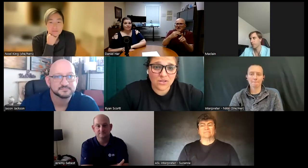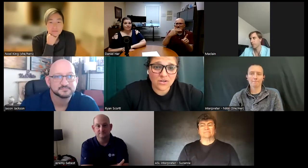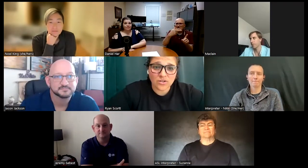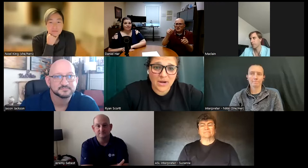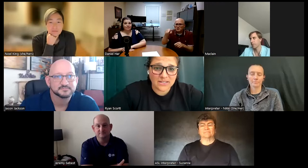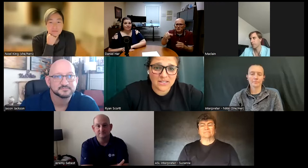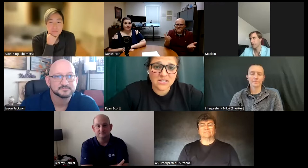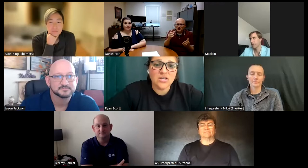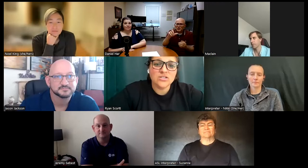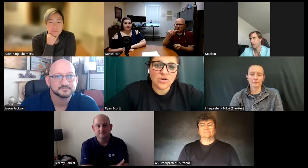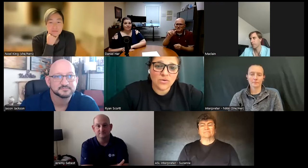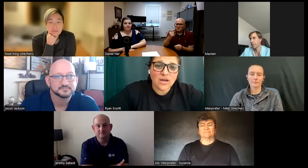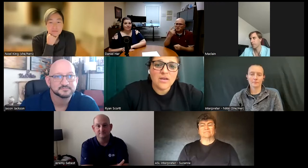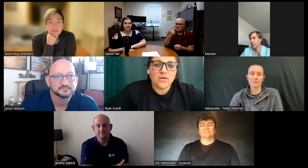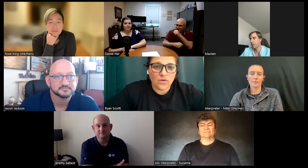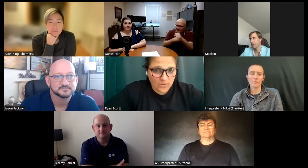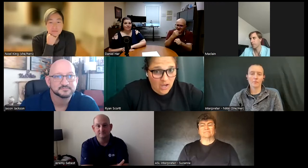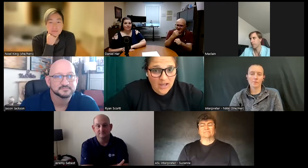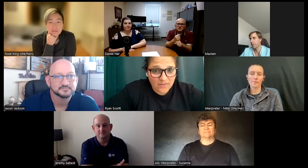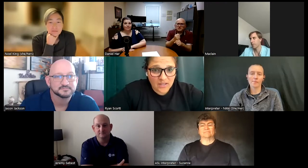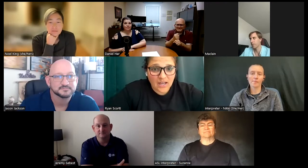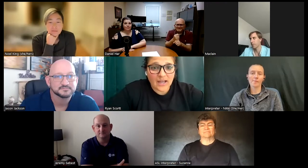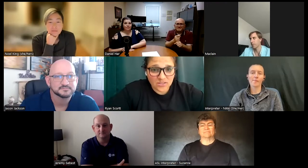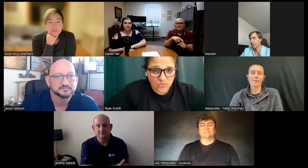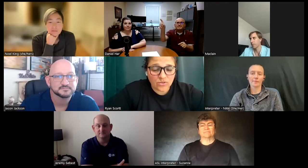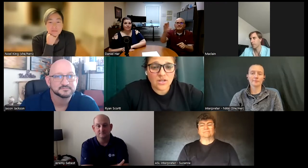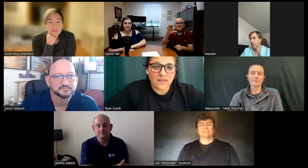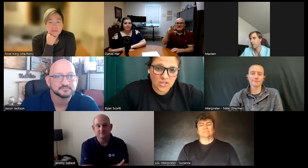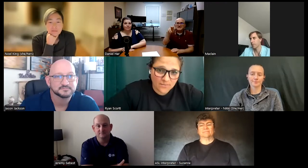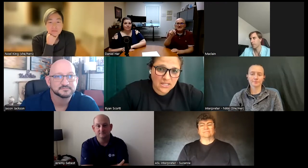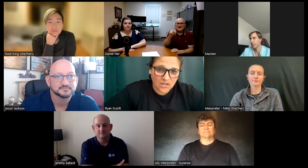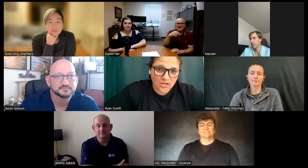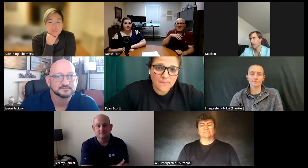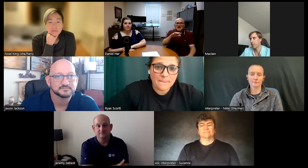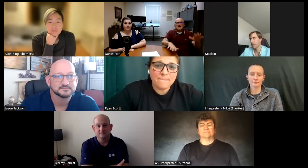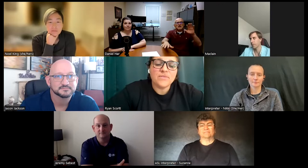learned or practiced so not having high school and then coming here and trying